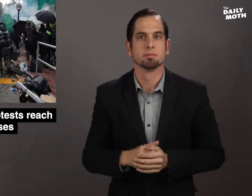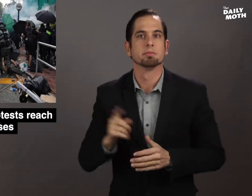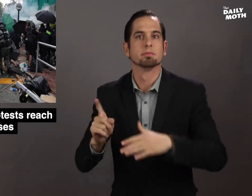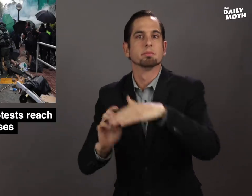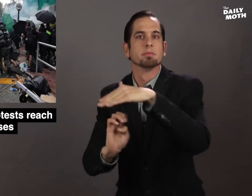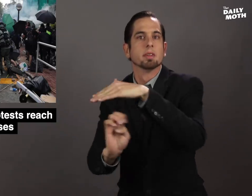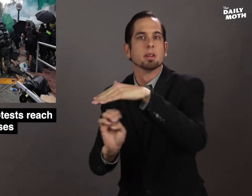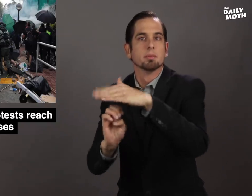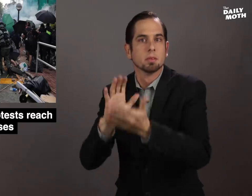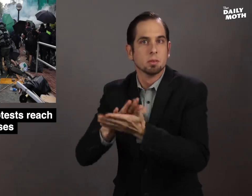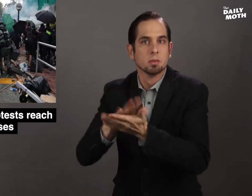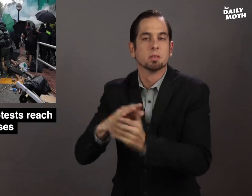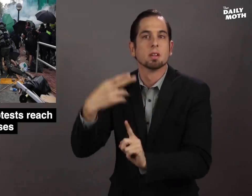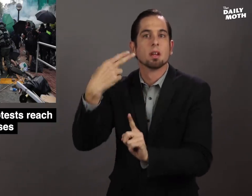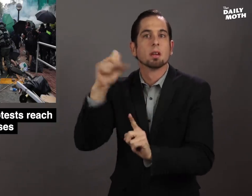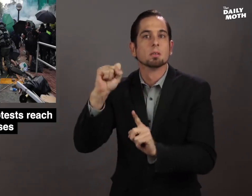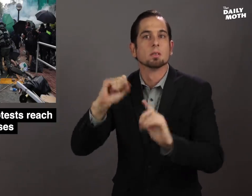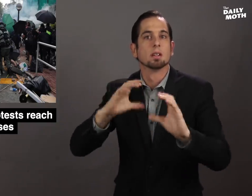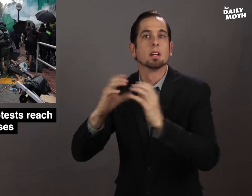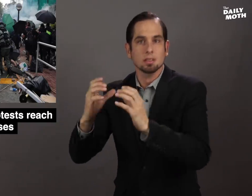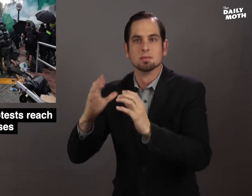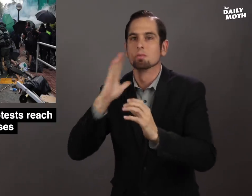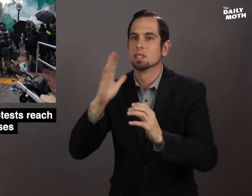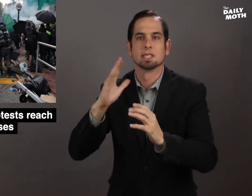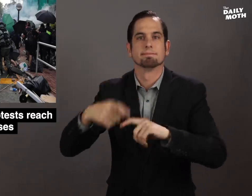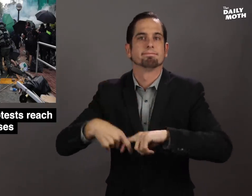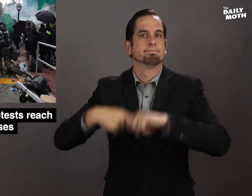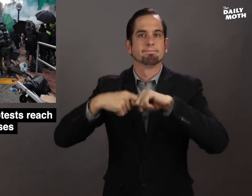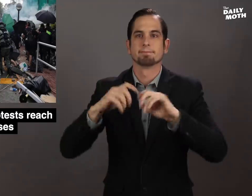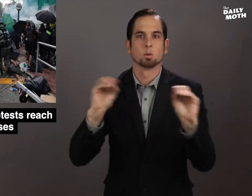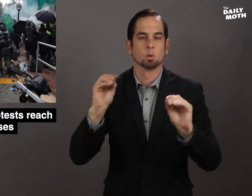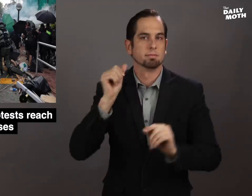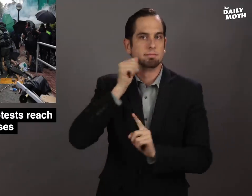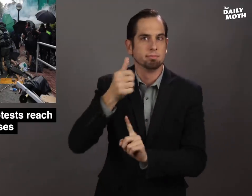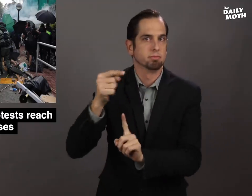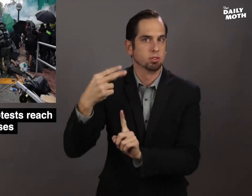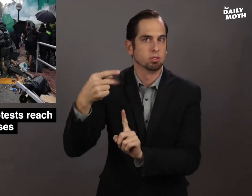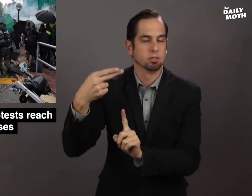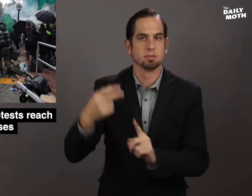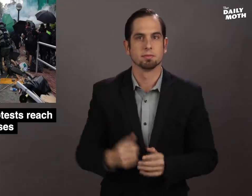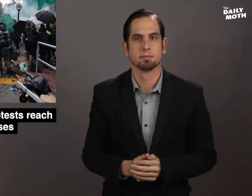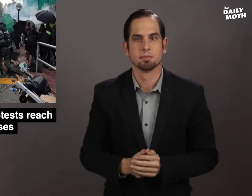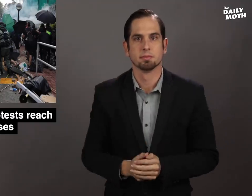Primary and secondary school classes will be suspended on Thursday.